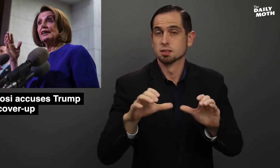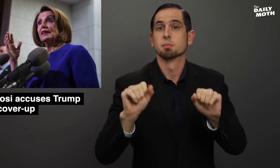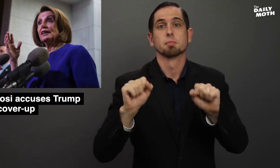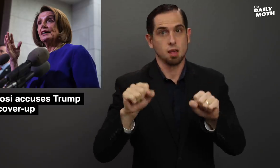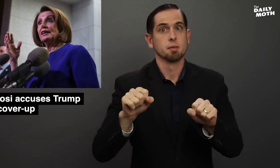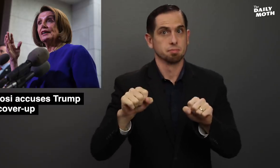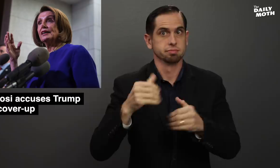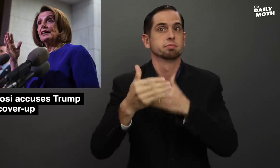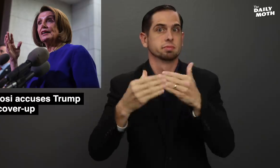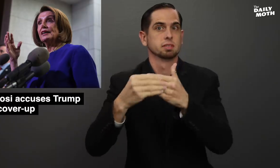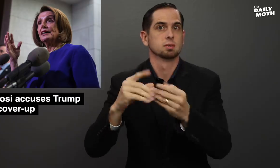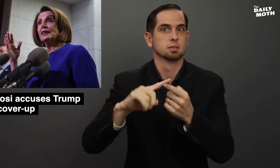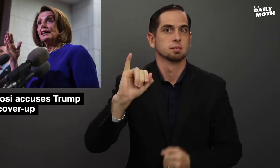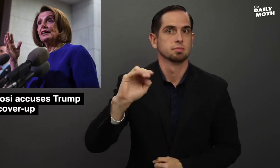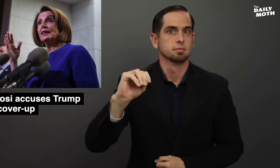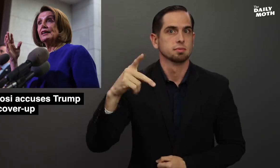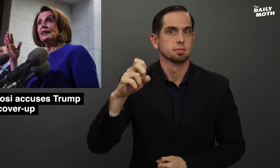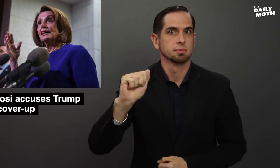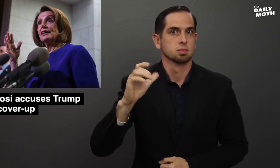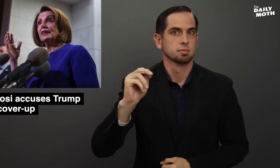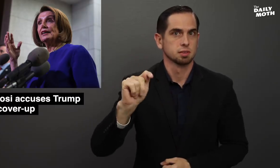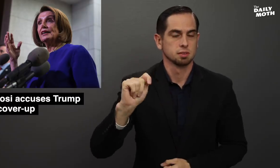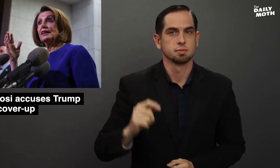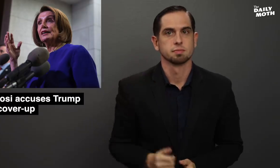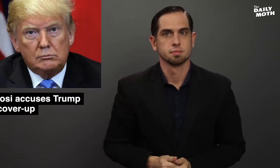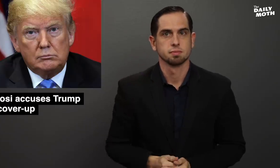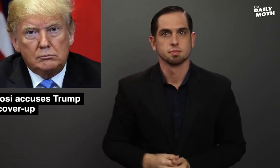be an impeachable offense.